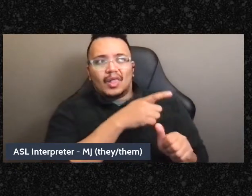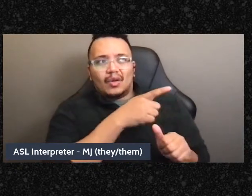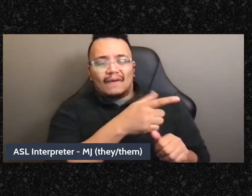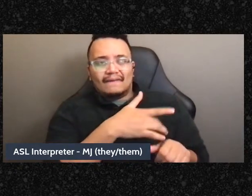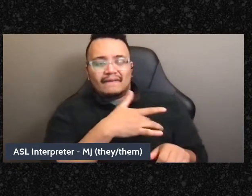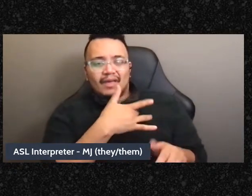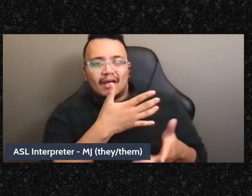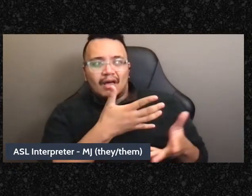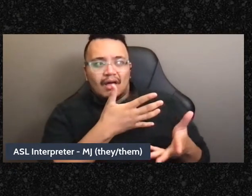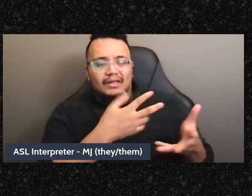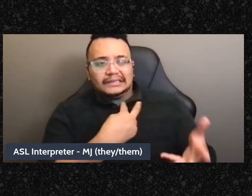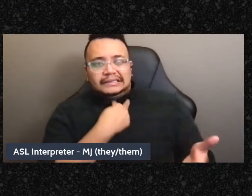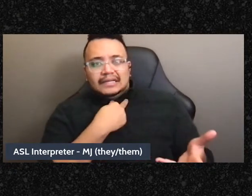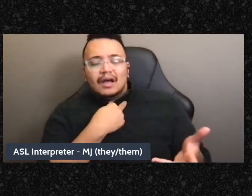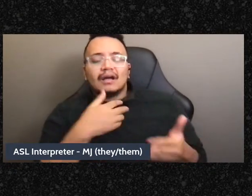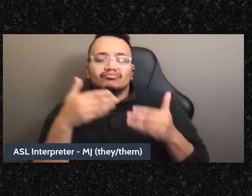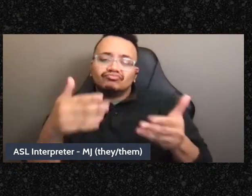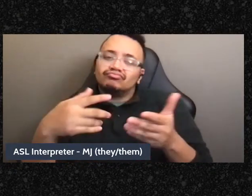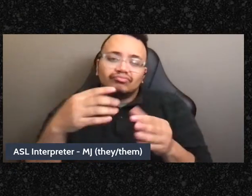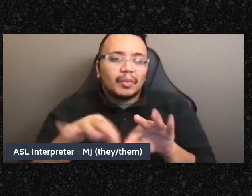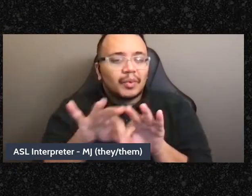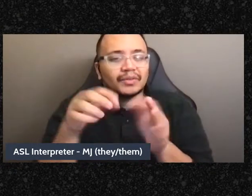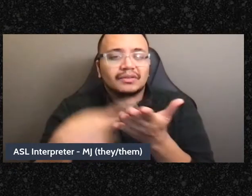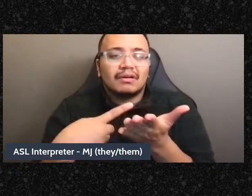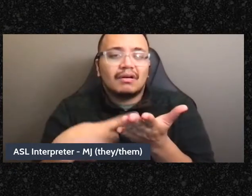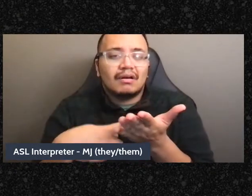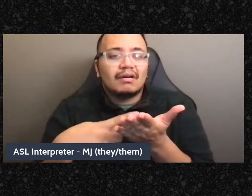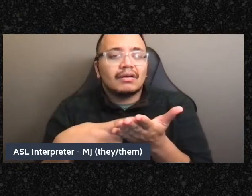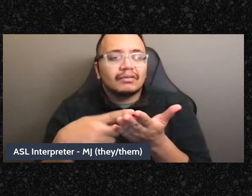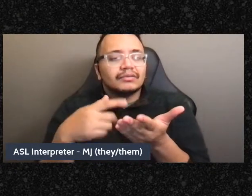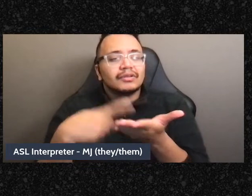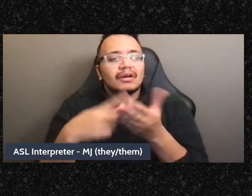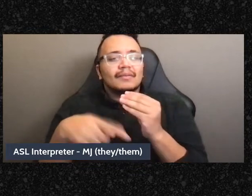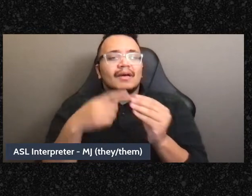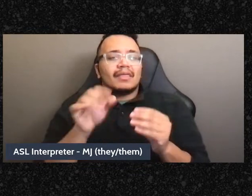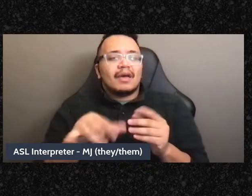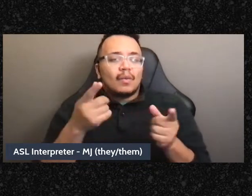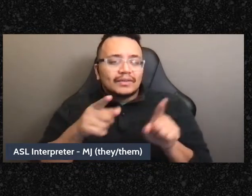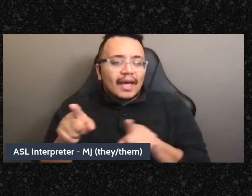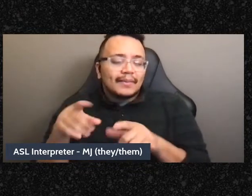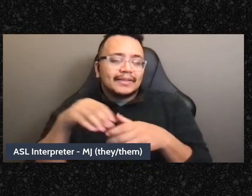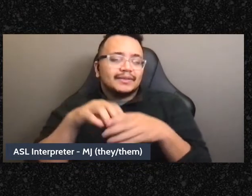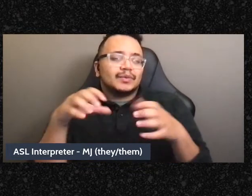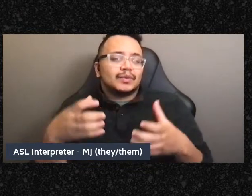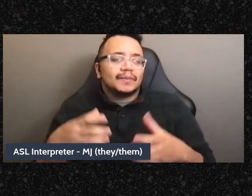that, like, talking about how decision making is going, um, so I think having that kind of team